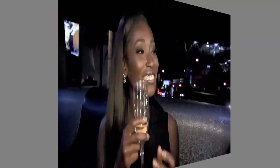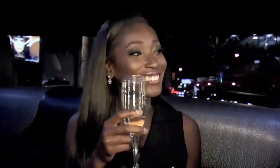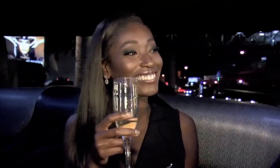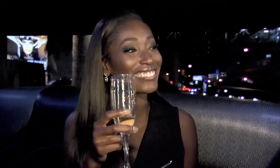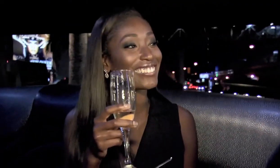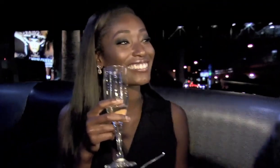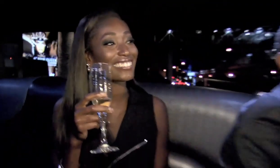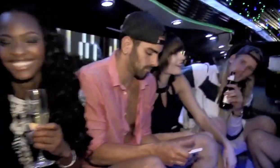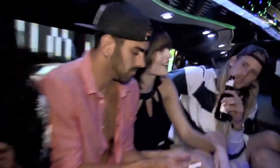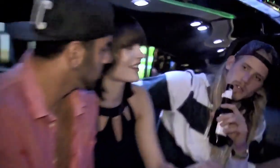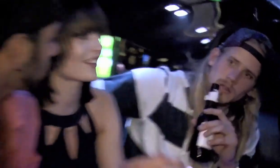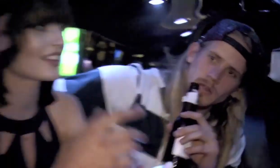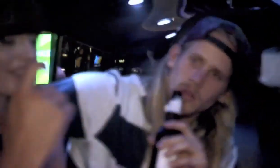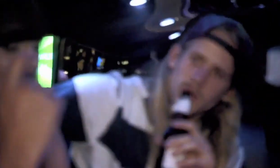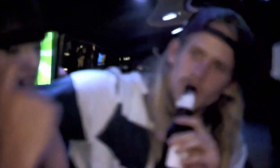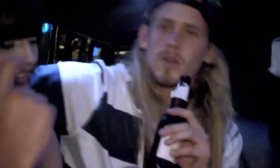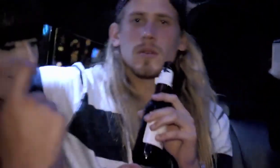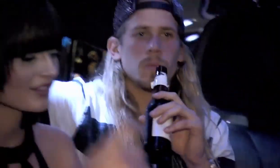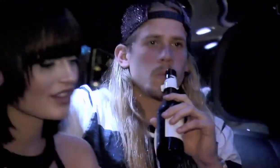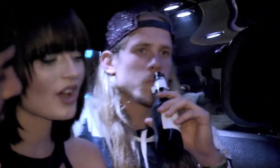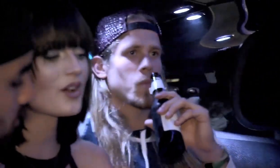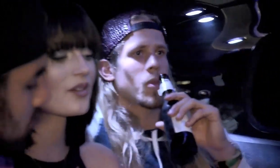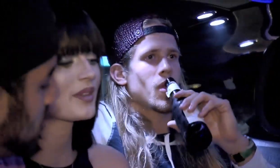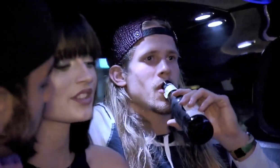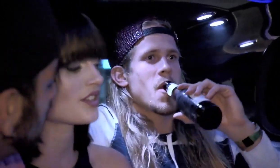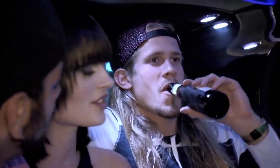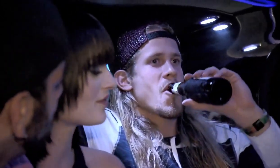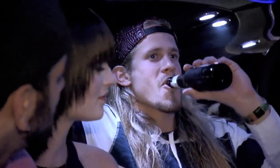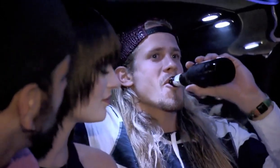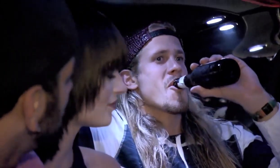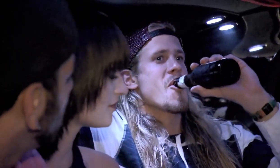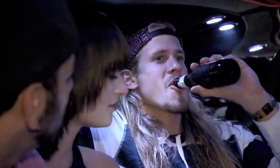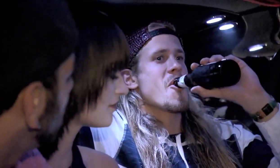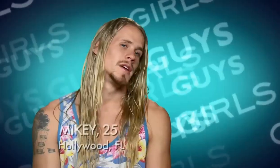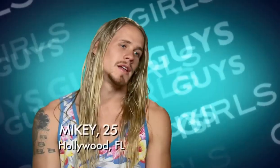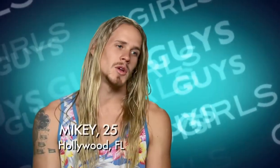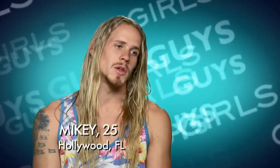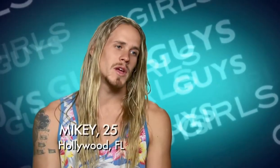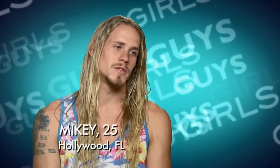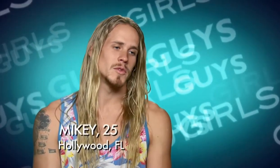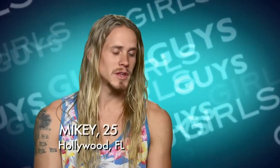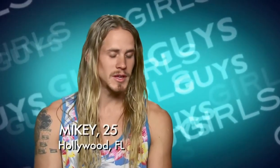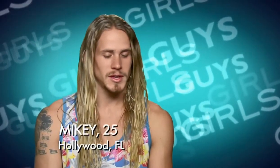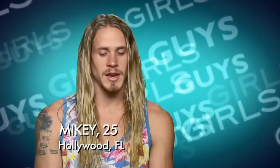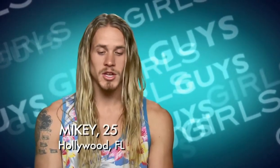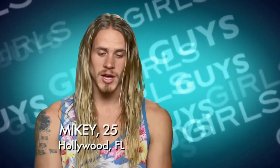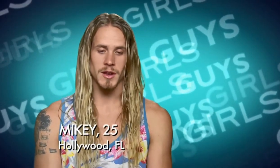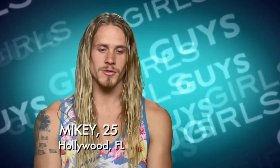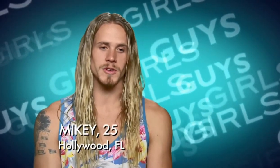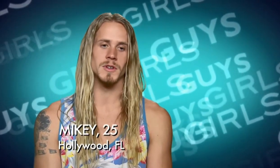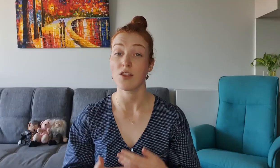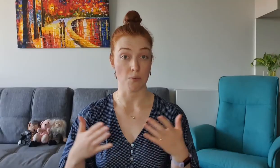You and Mamé should, you know, get drunk I know I'm getting drunk because, uh, that's the only way to really initiate a threesome